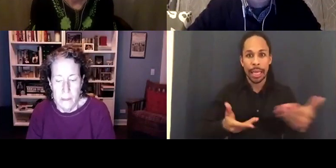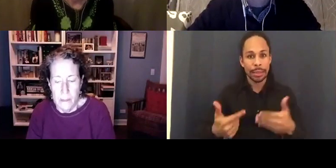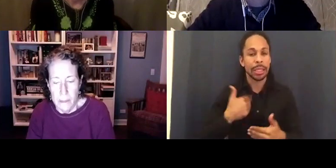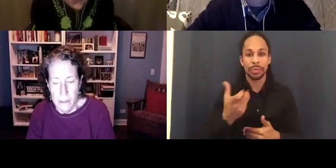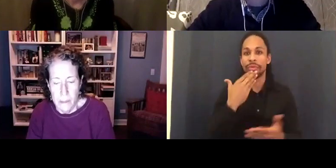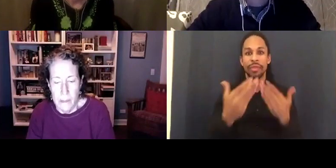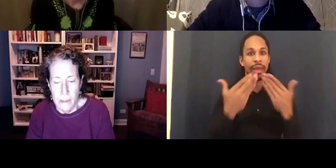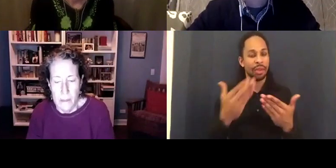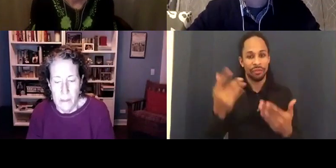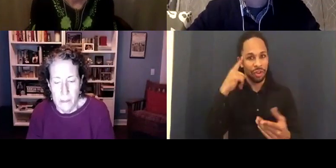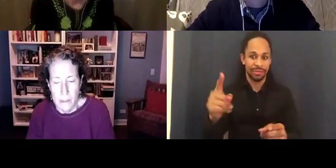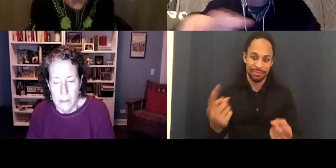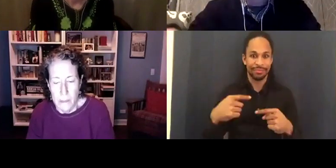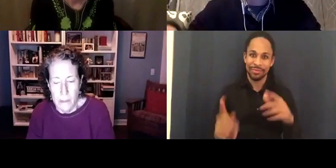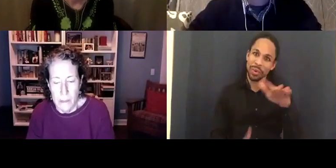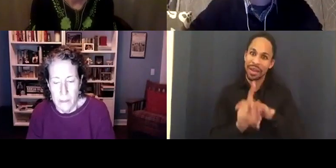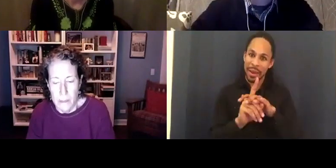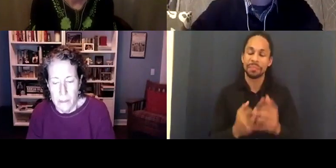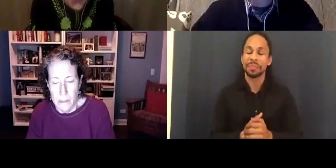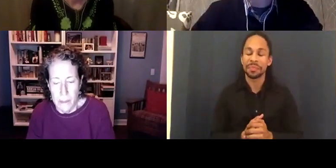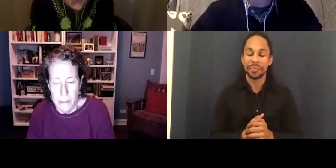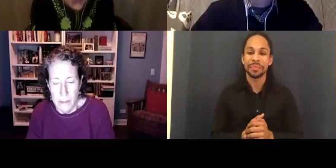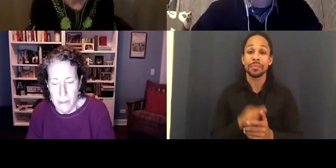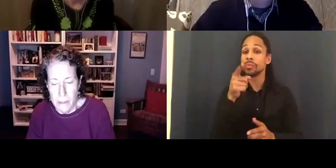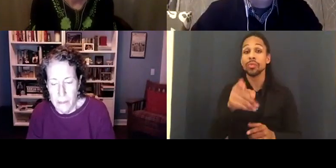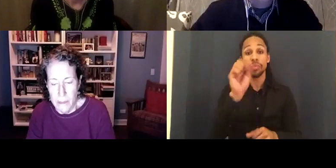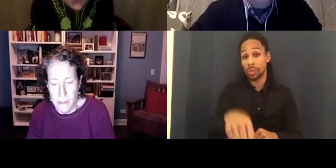As I mentioned before, you could write your questions in the Q & A button.